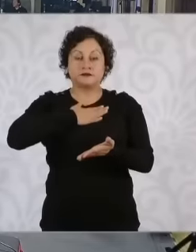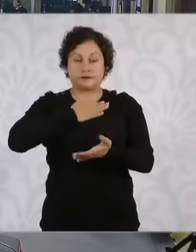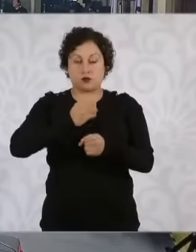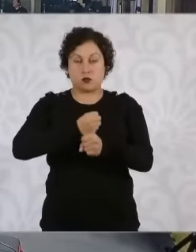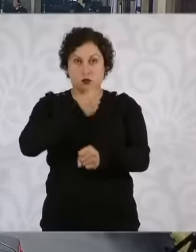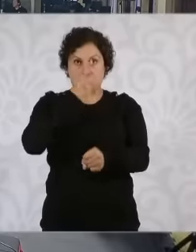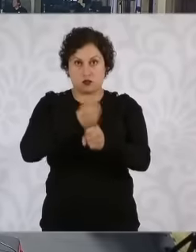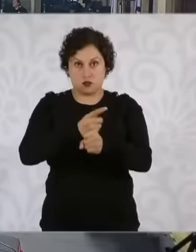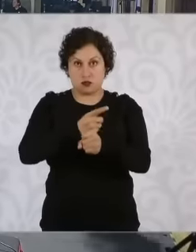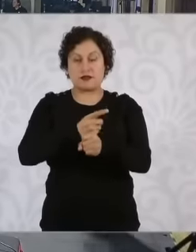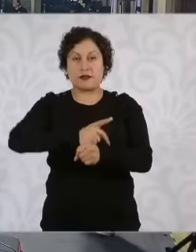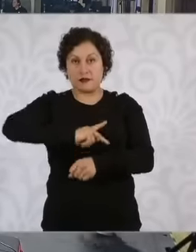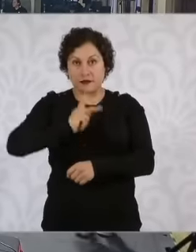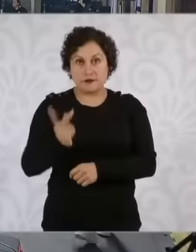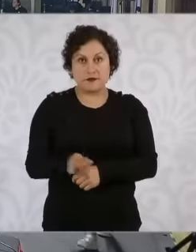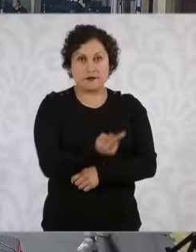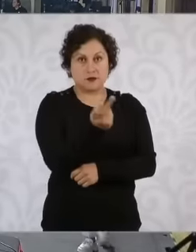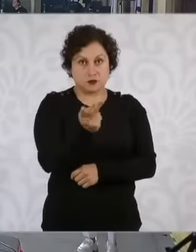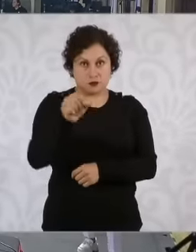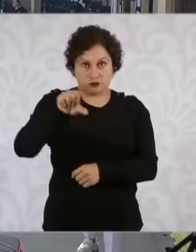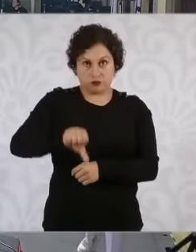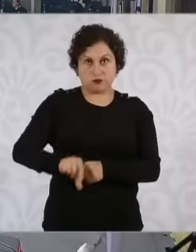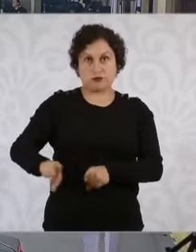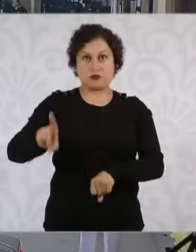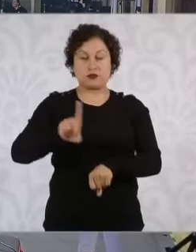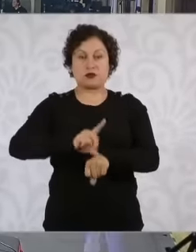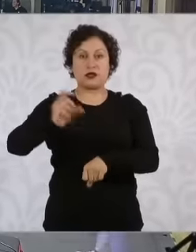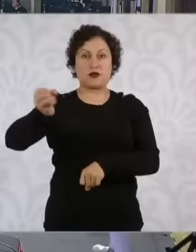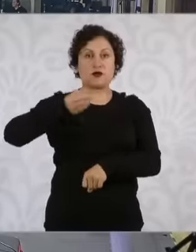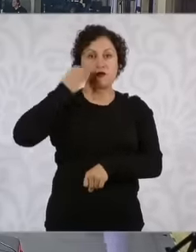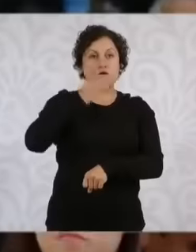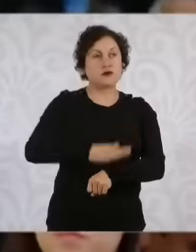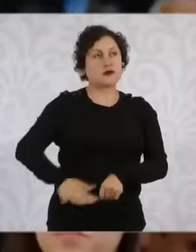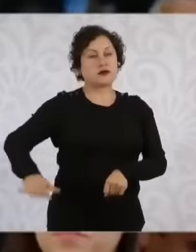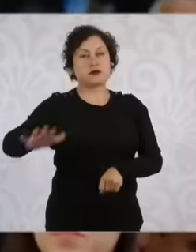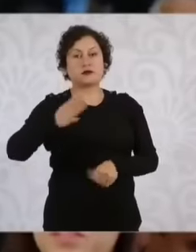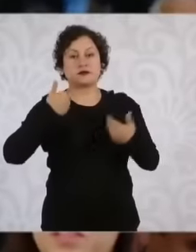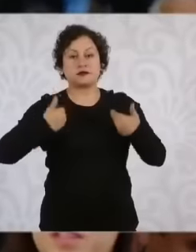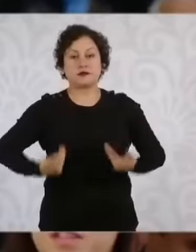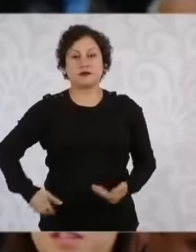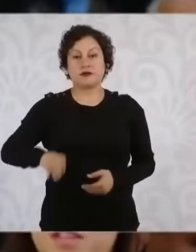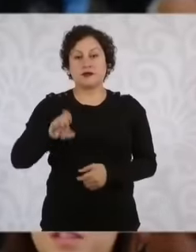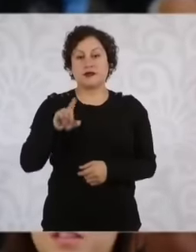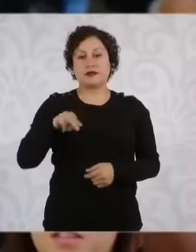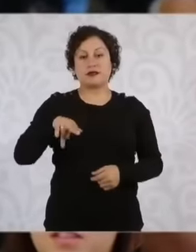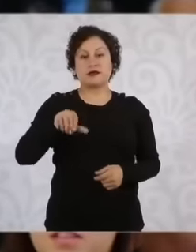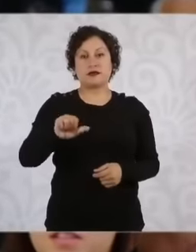here at the people's conference My name is Eliane Valadés from the official elv YouTube channel